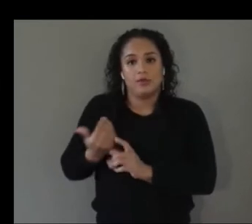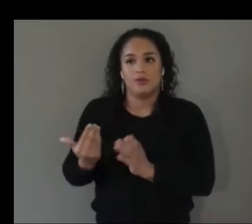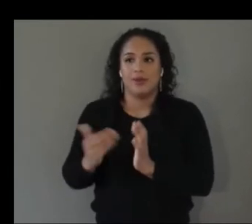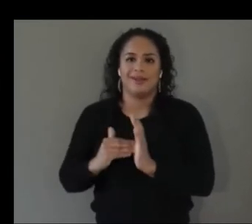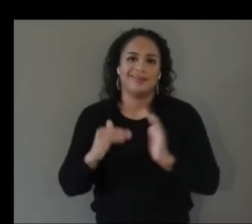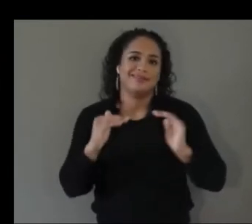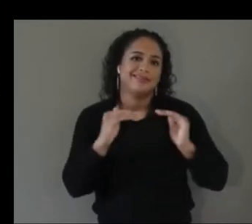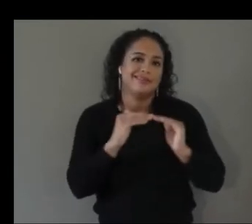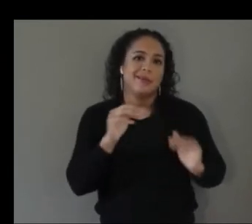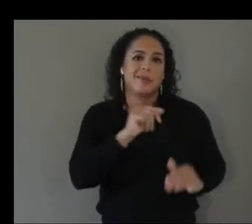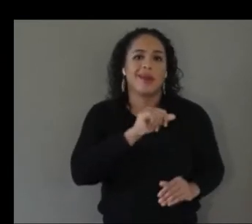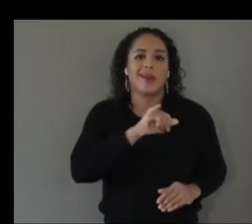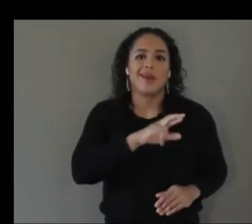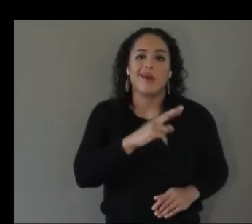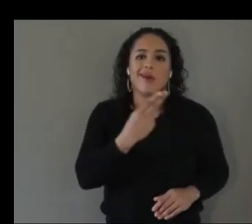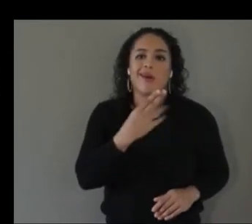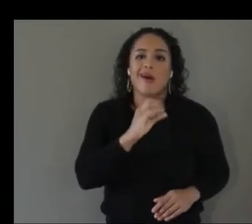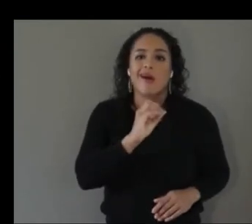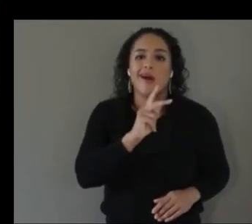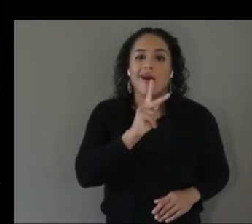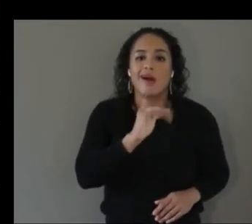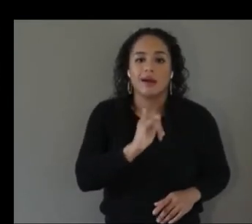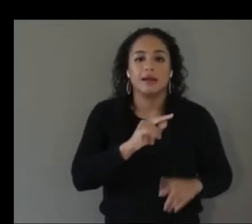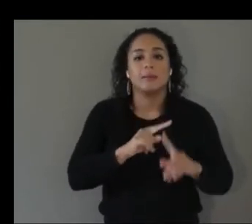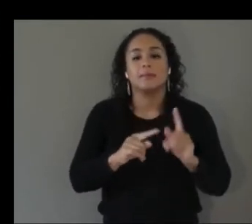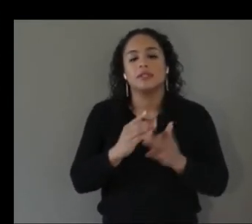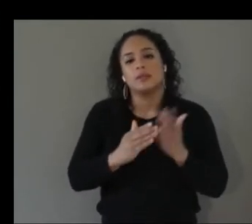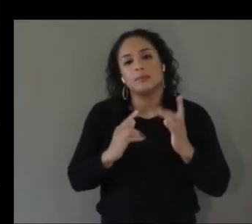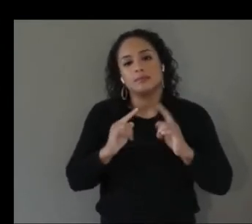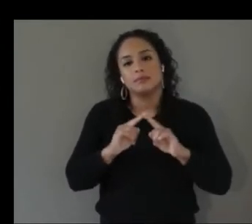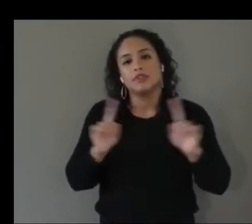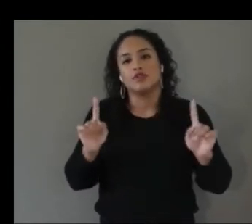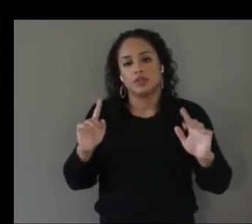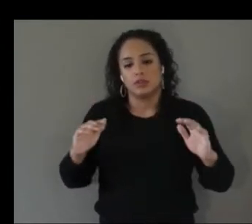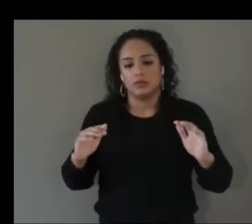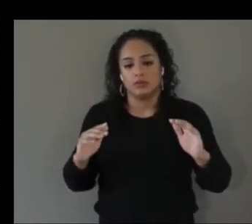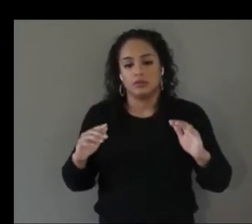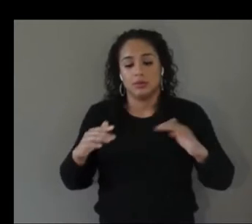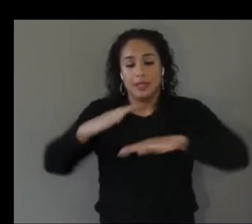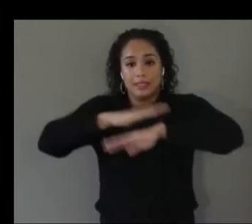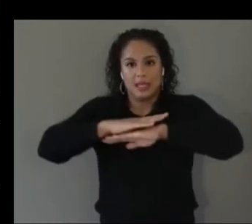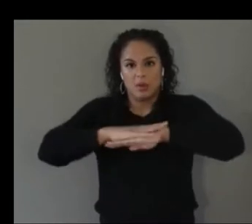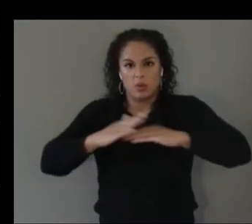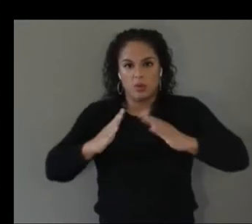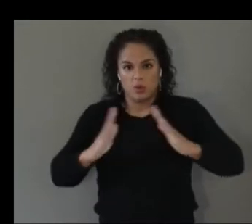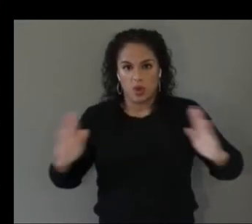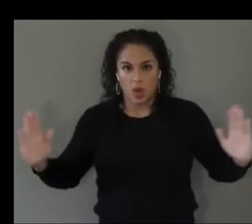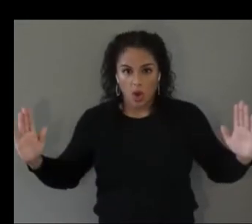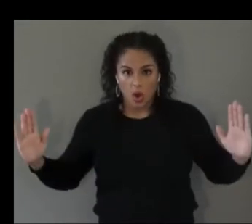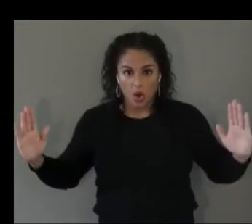has some differences so the table's a bit longer it's a little bit thinner than a air hockey table